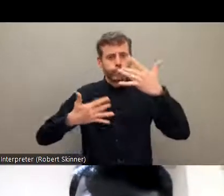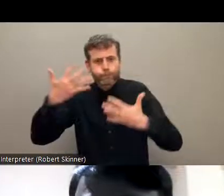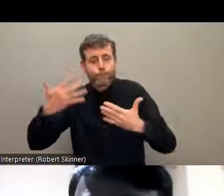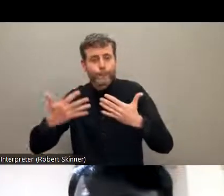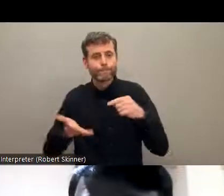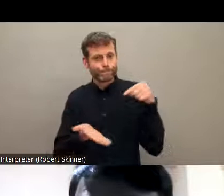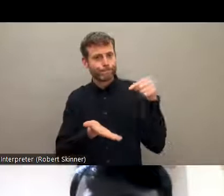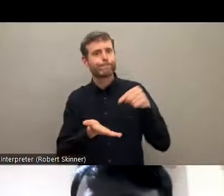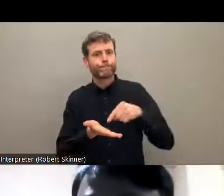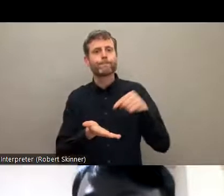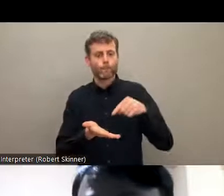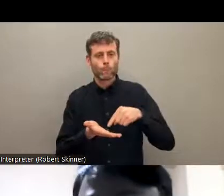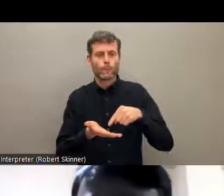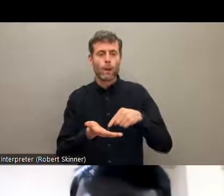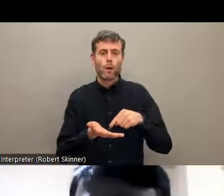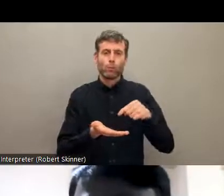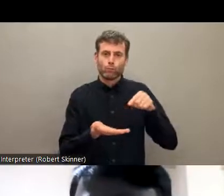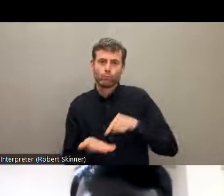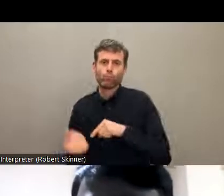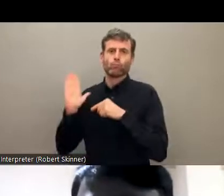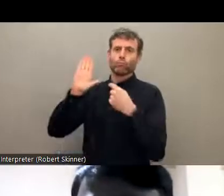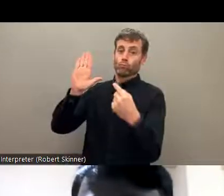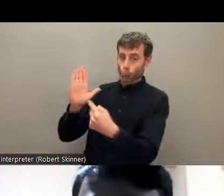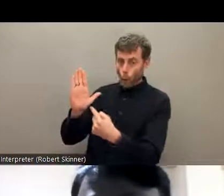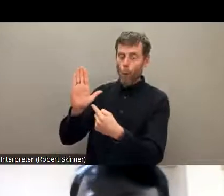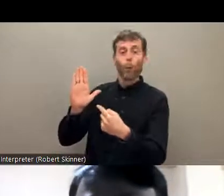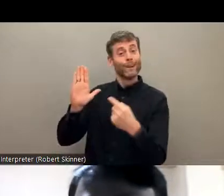not, you know, bringing the issues of the Dalit with disabilities. There